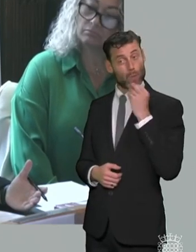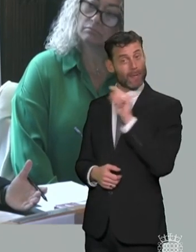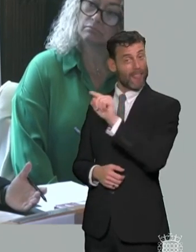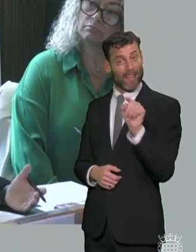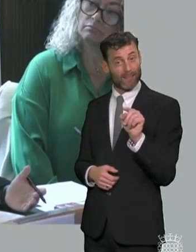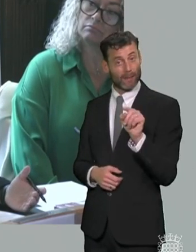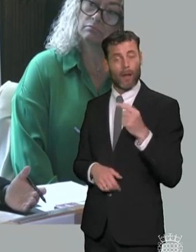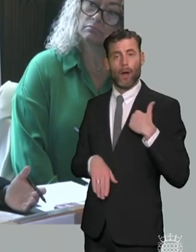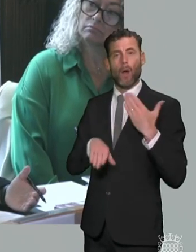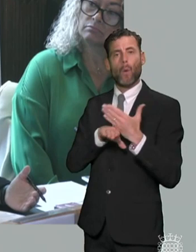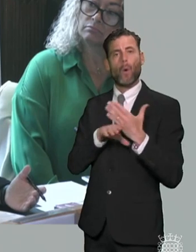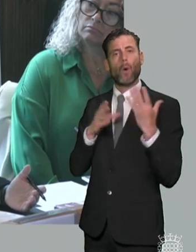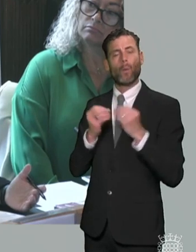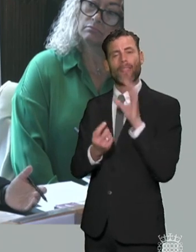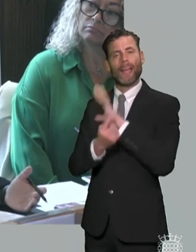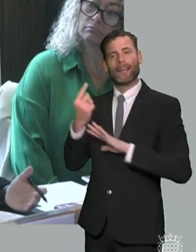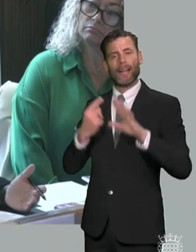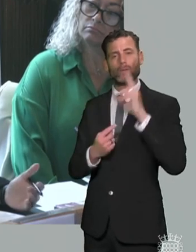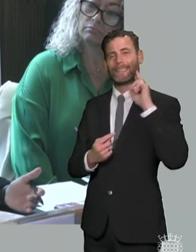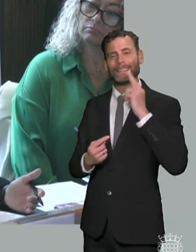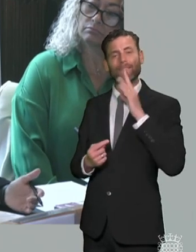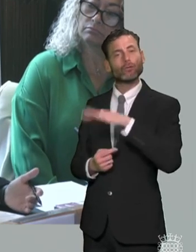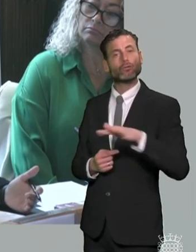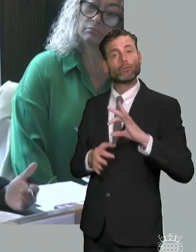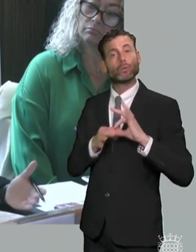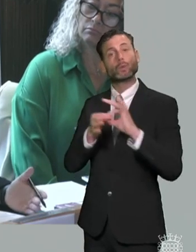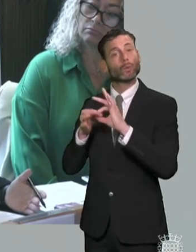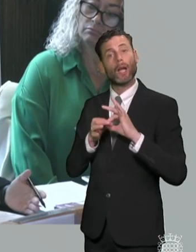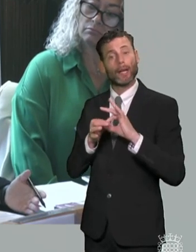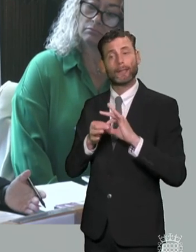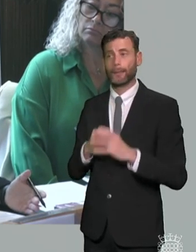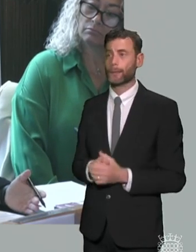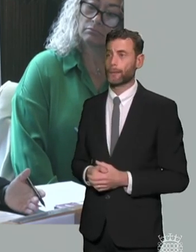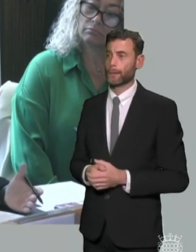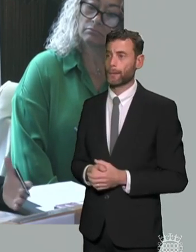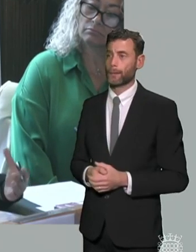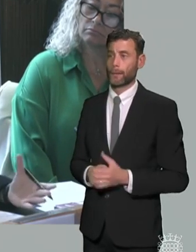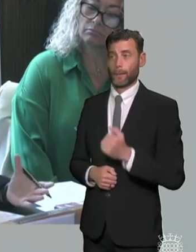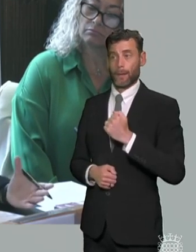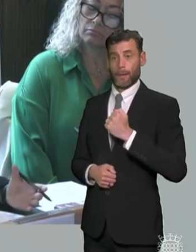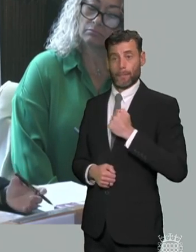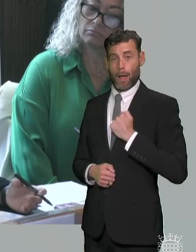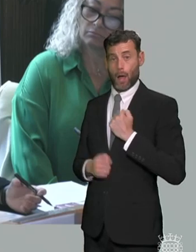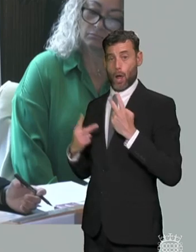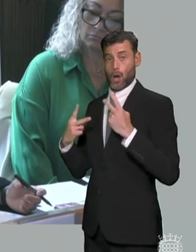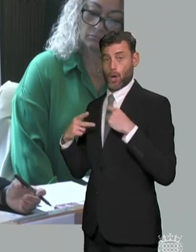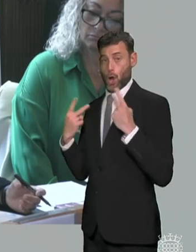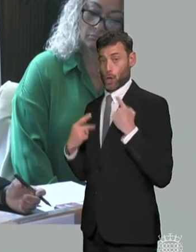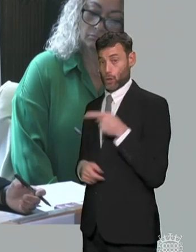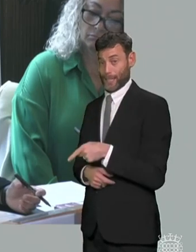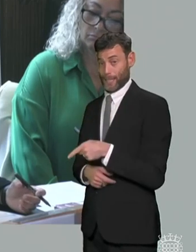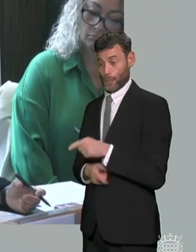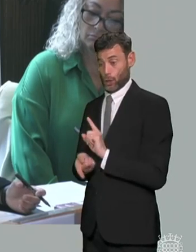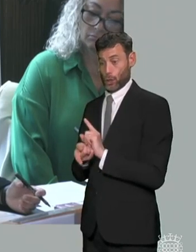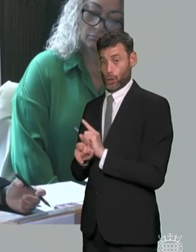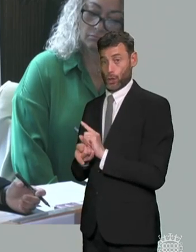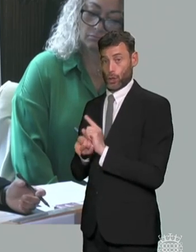with the national deaf children's society when my nurseries which primarily catered for um children